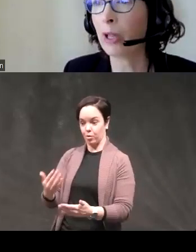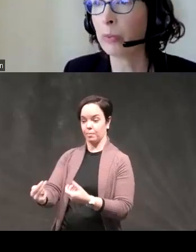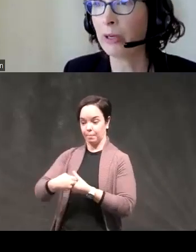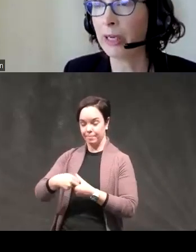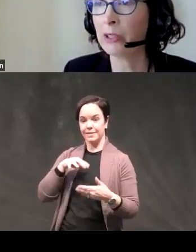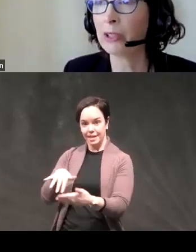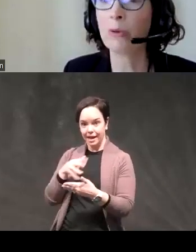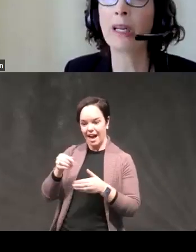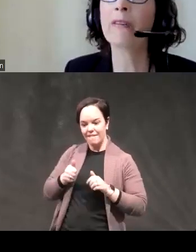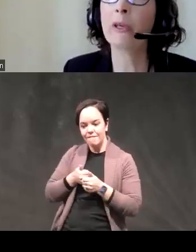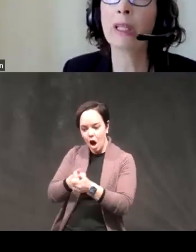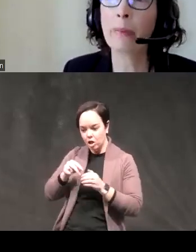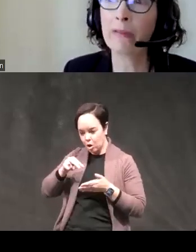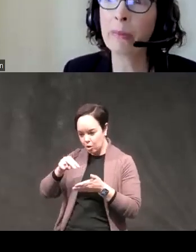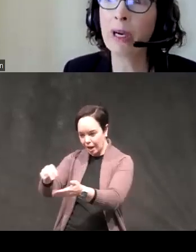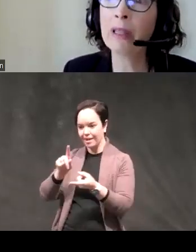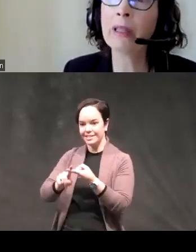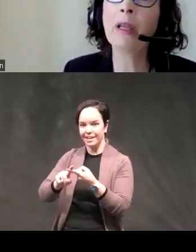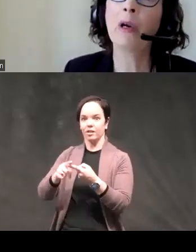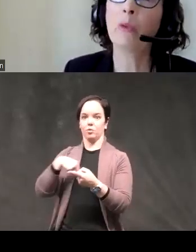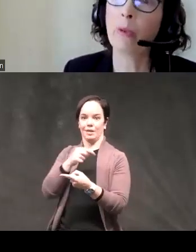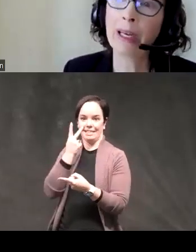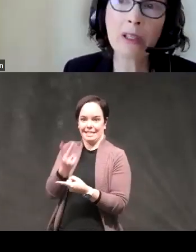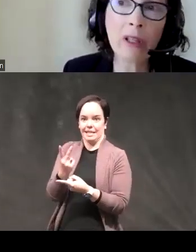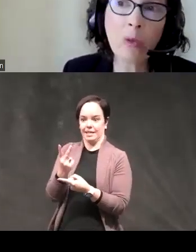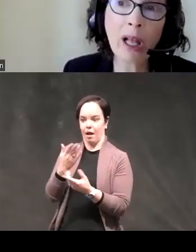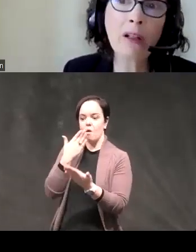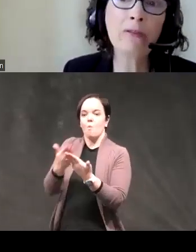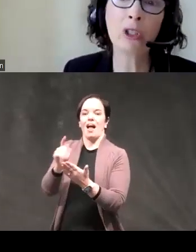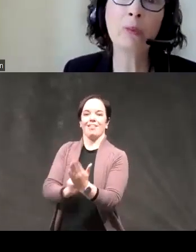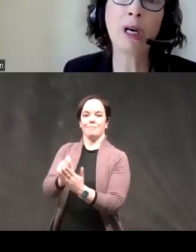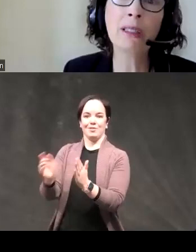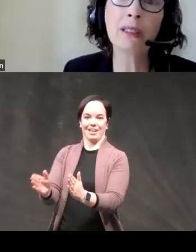well periods so we're interviewing them every month we wait till they're well for two months